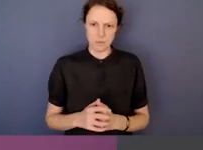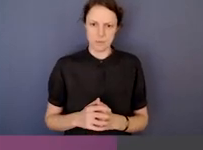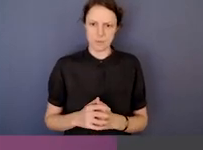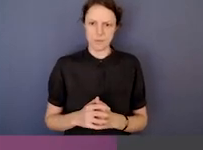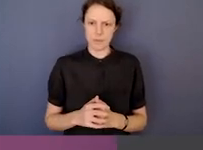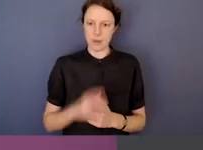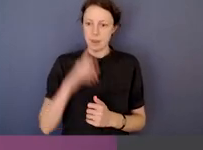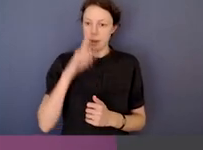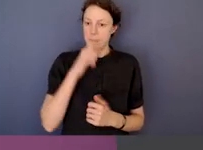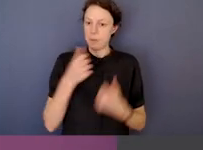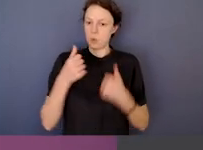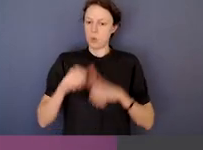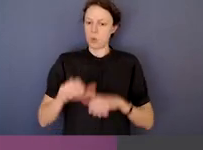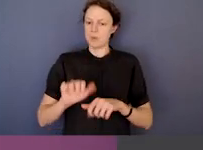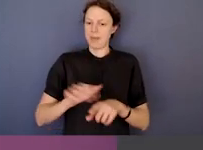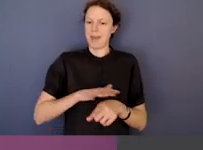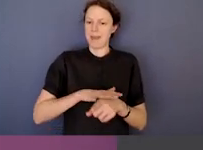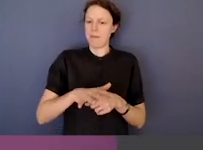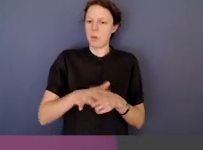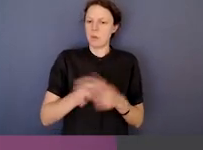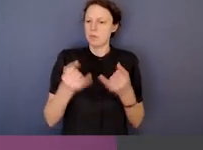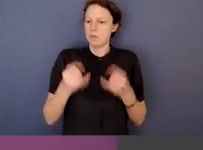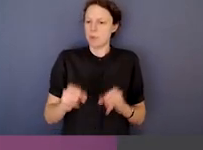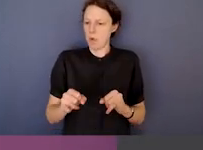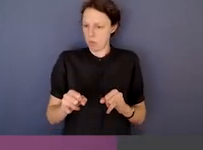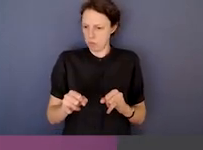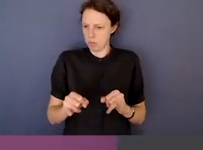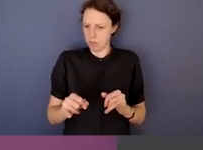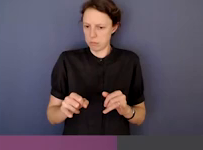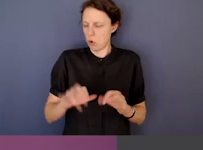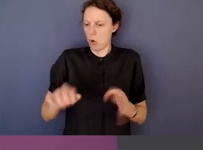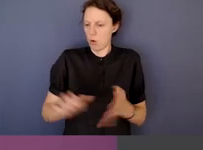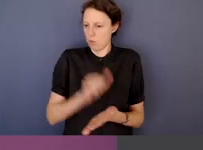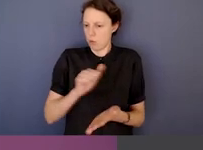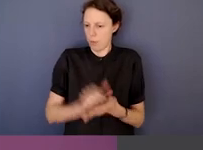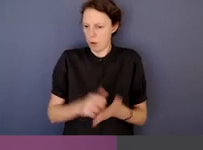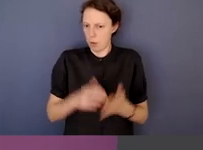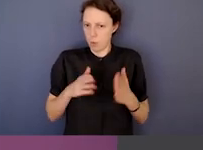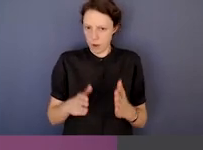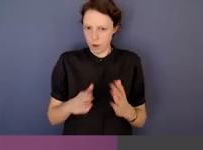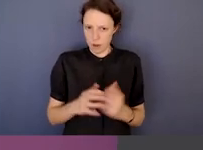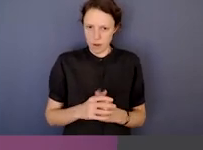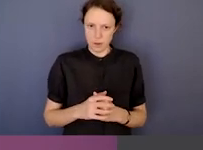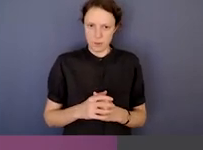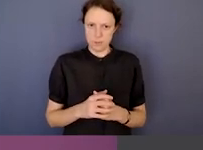things like improper influence as a theme. That's been a theme for a number of our